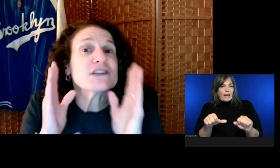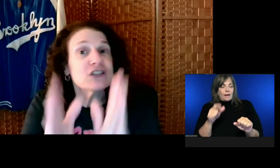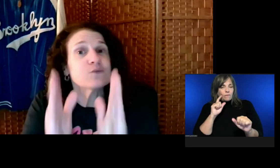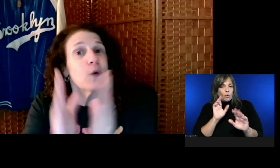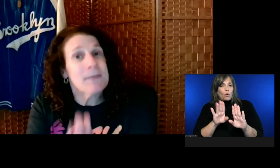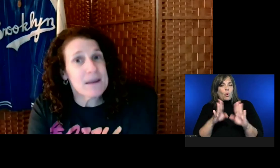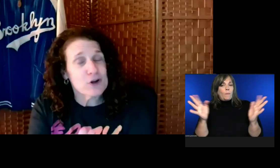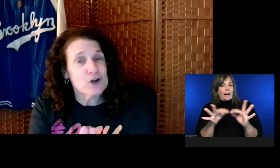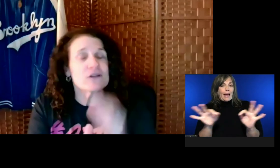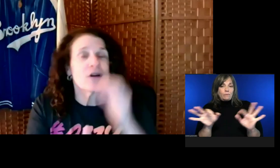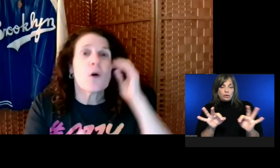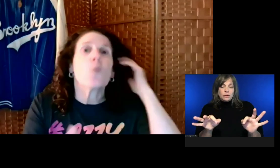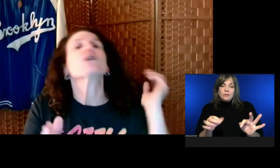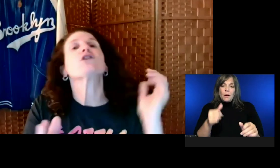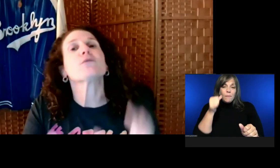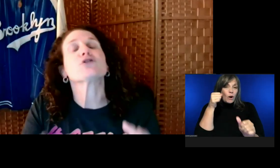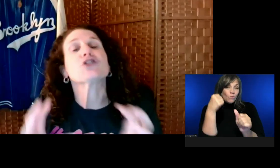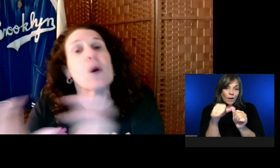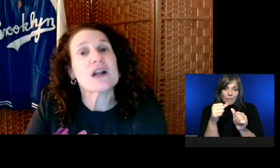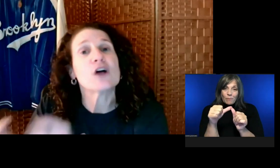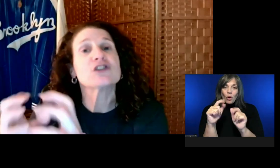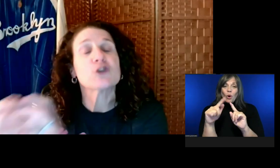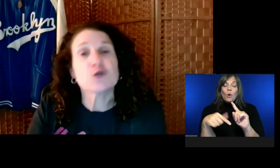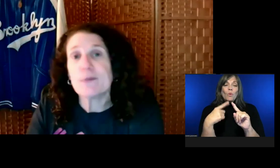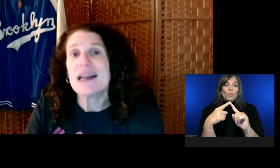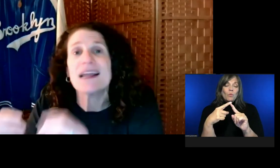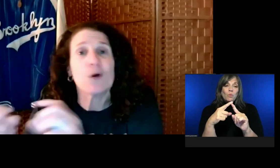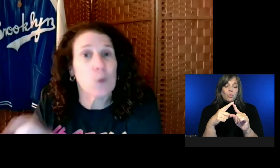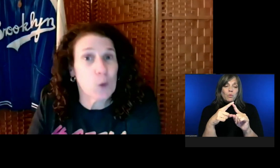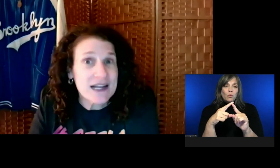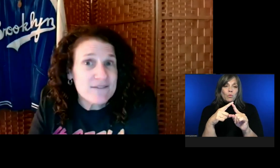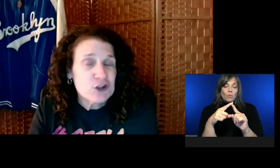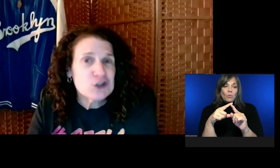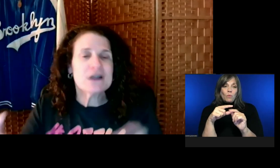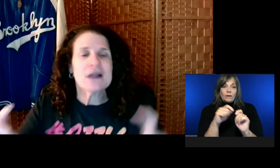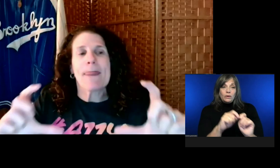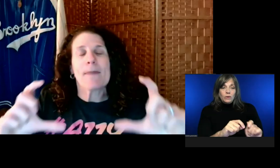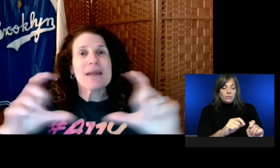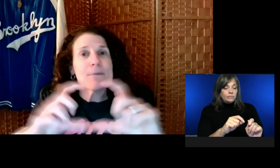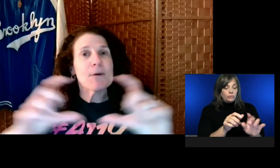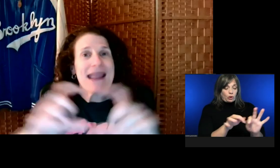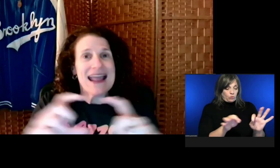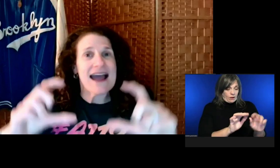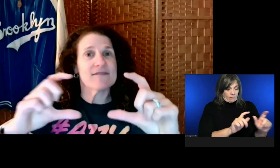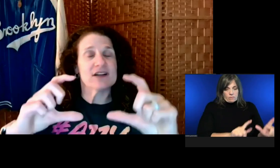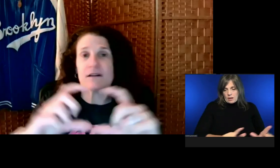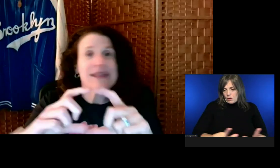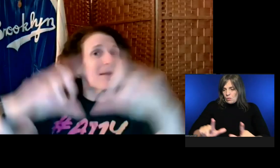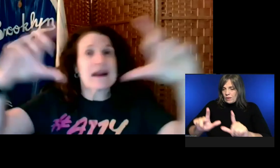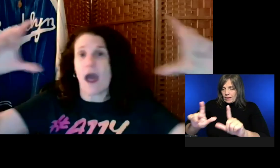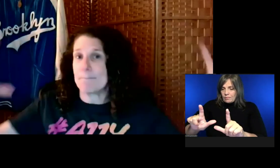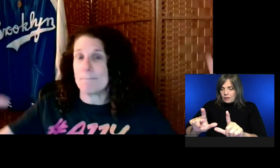But just remember: When you're showing it on social media, or whatever, people may have it...